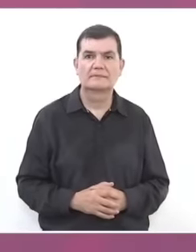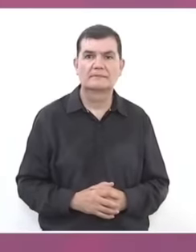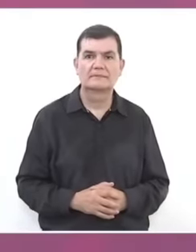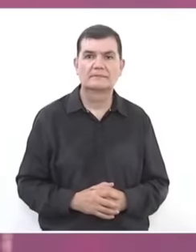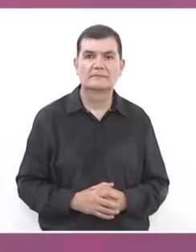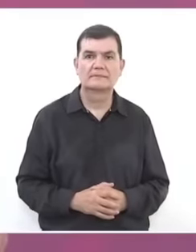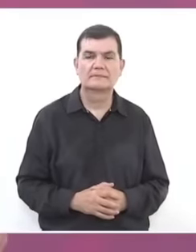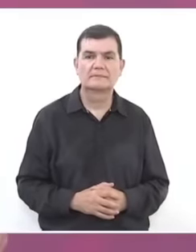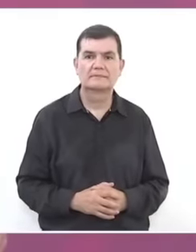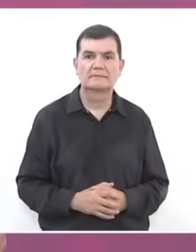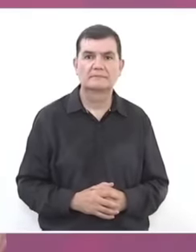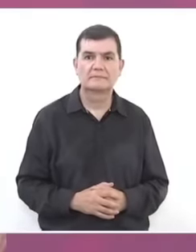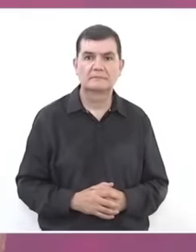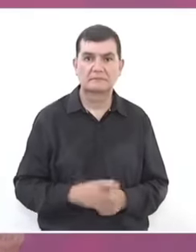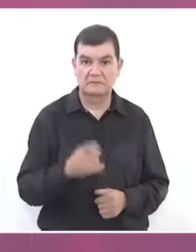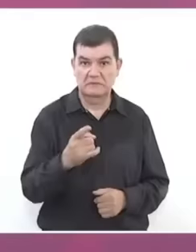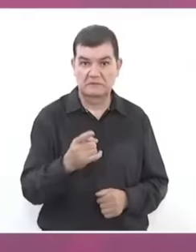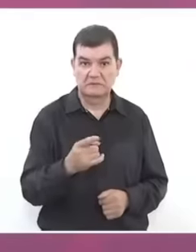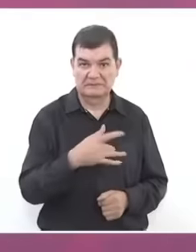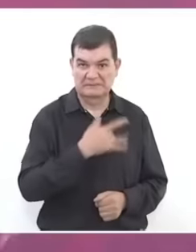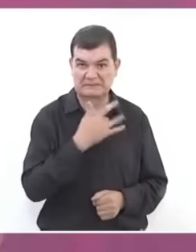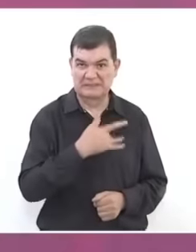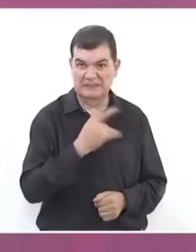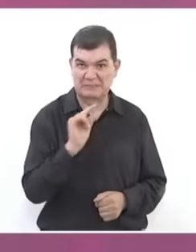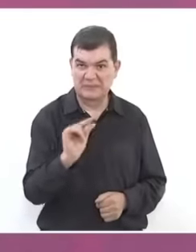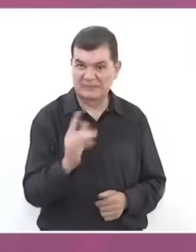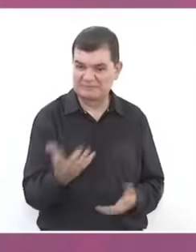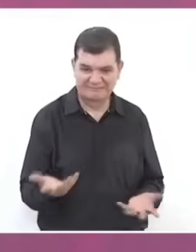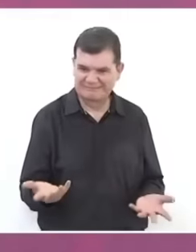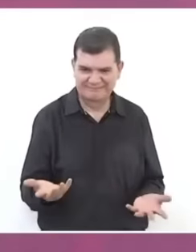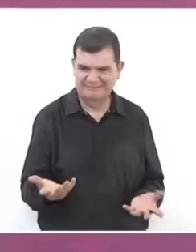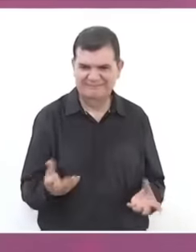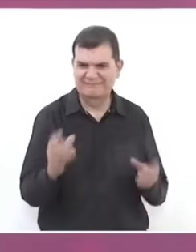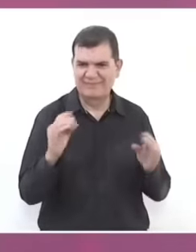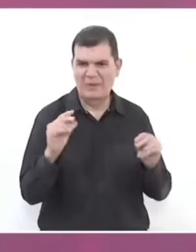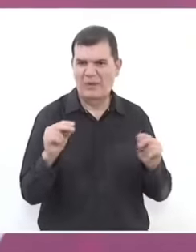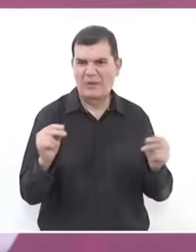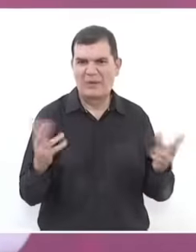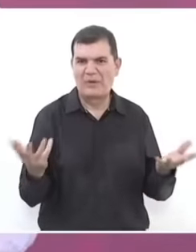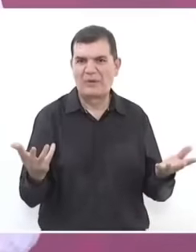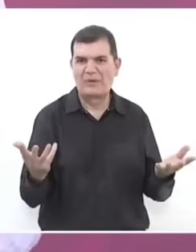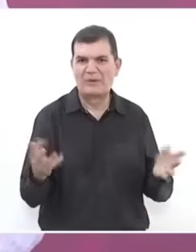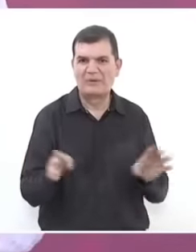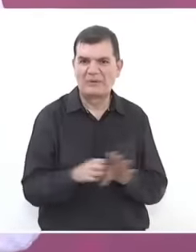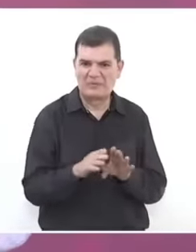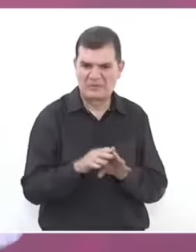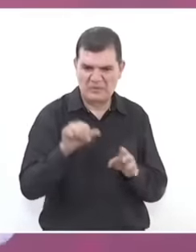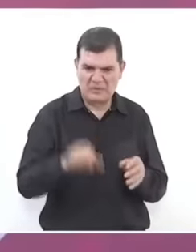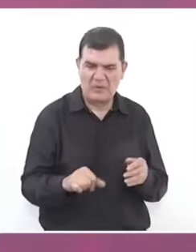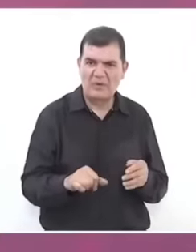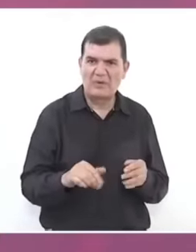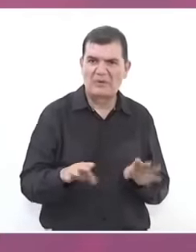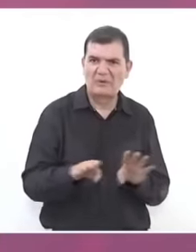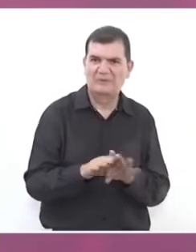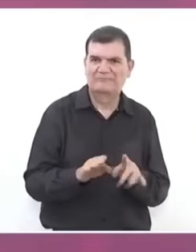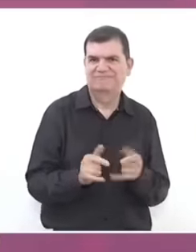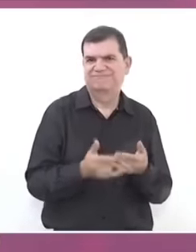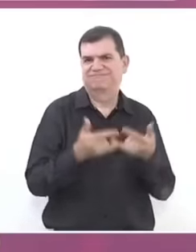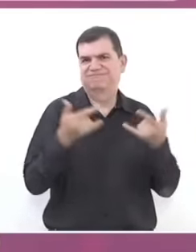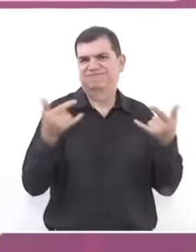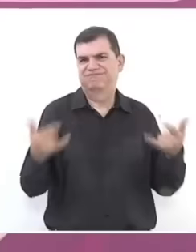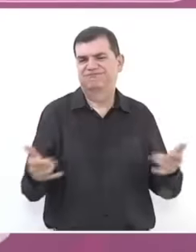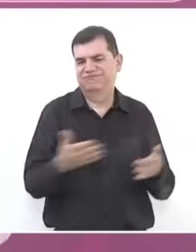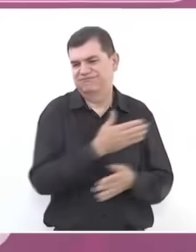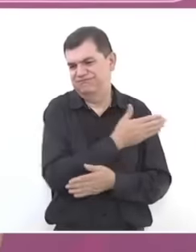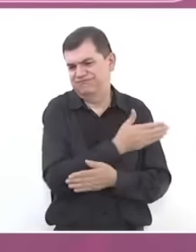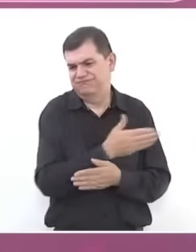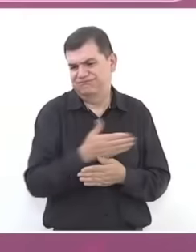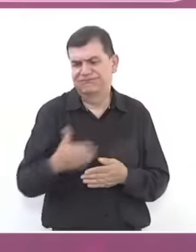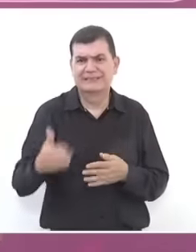seems little to them, it is not a stellar moment in the history of our country those that we had to